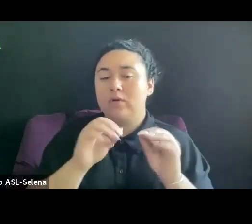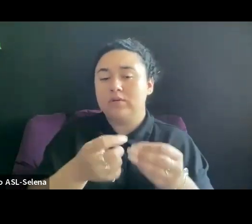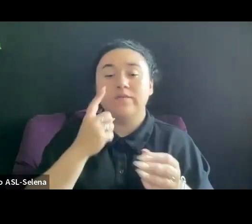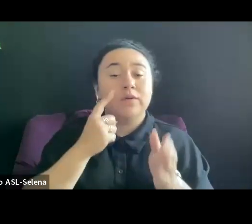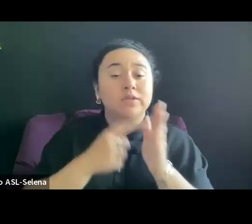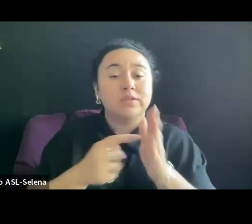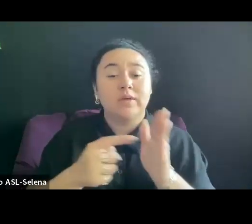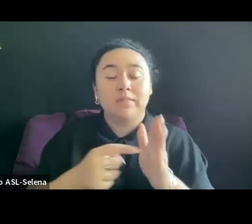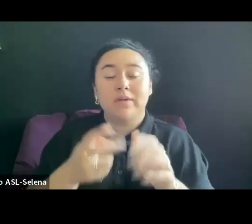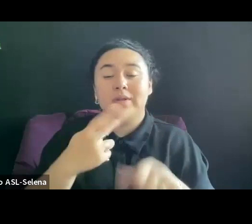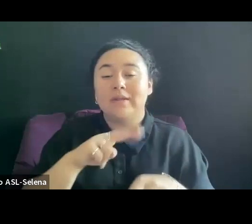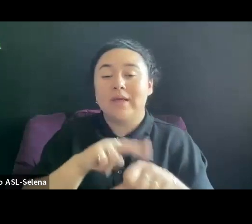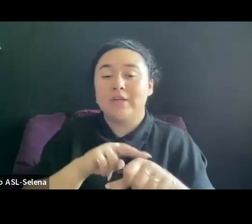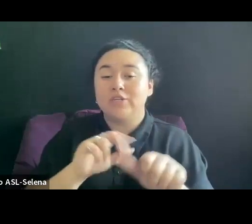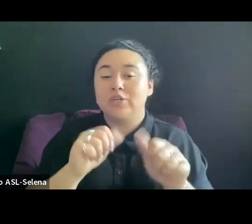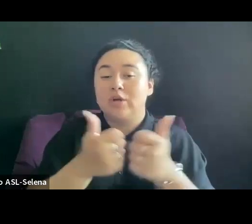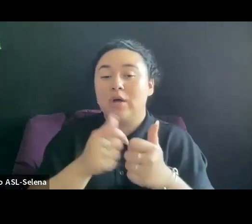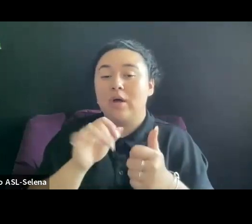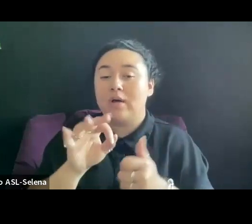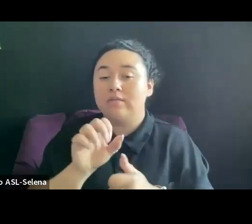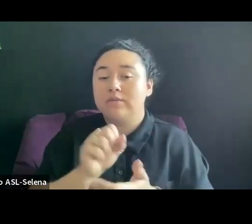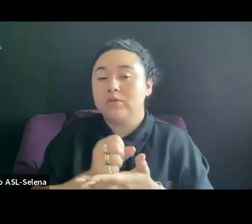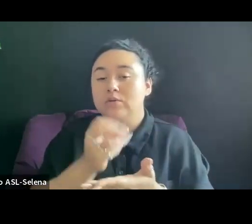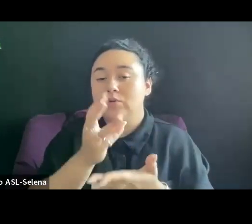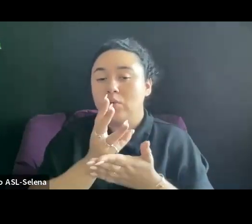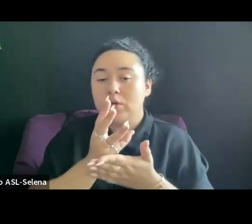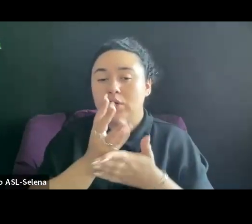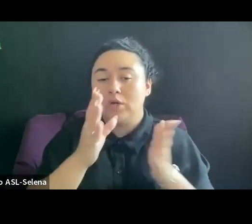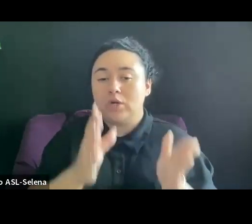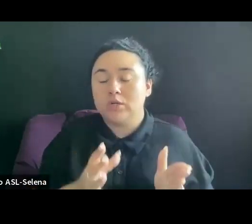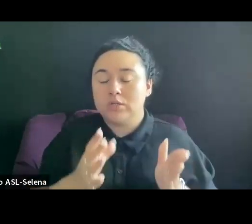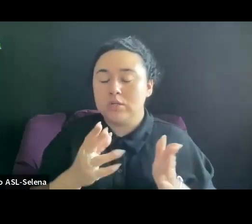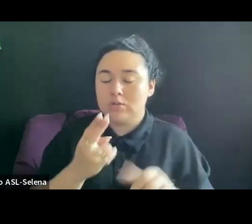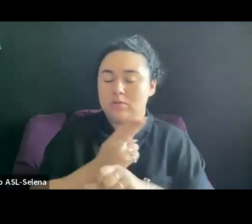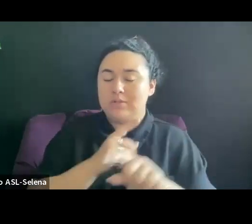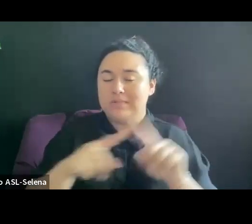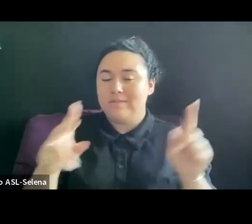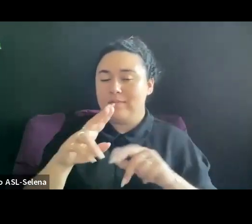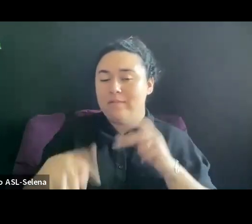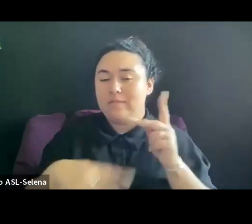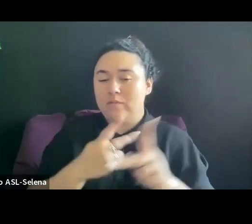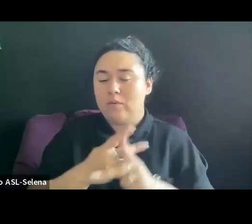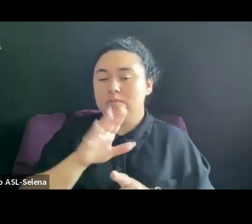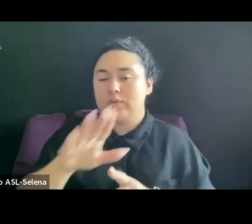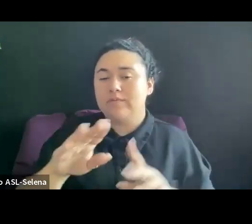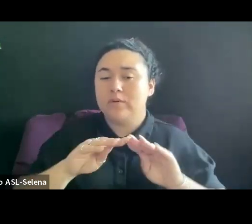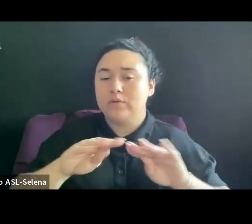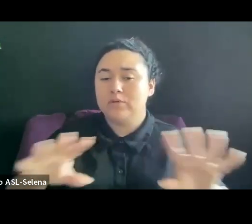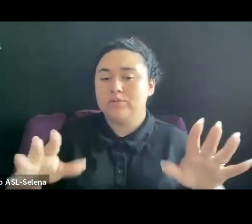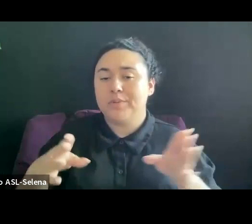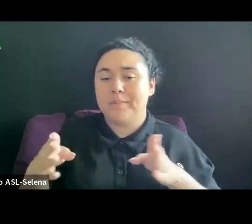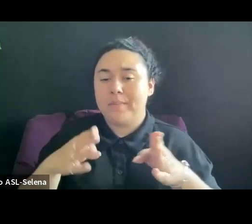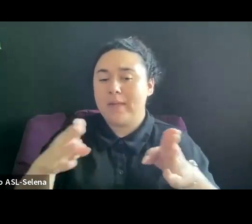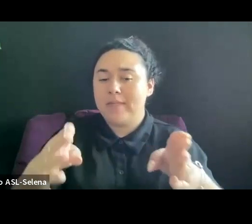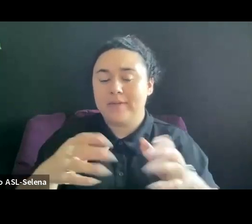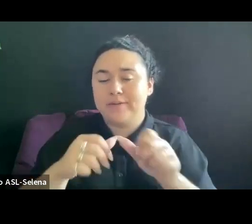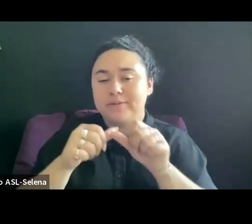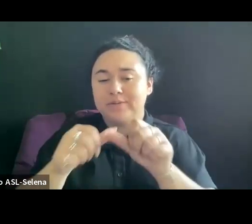SO YOU CAN USE DIFFERENT FORMS OF YOUR DISTRIBUTION PATH TO CONTINUALLY MARKET YOUR CONTENT BASED ON